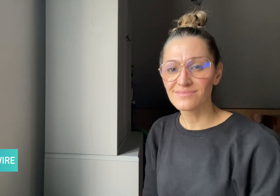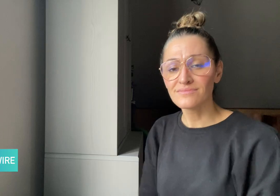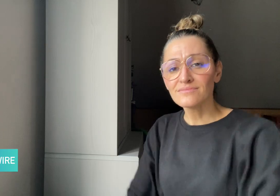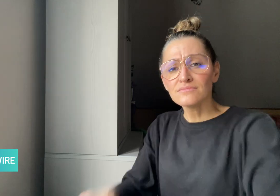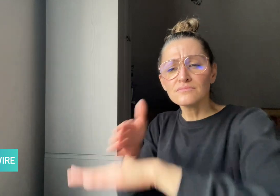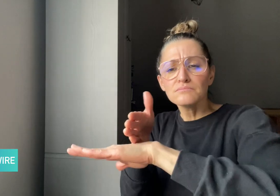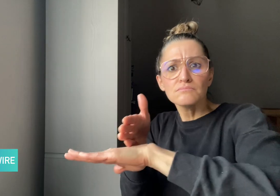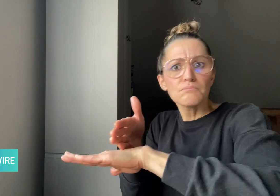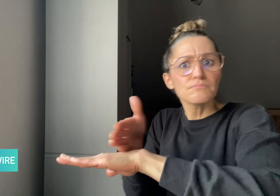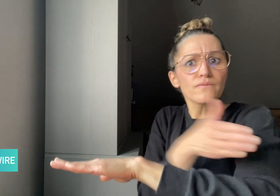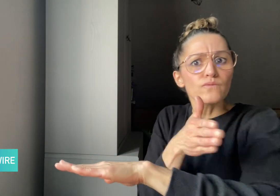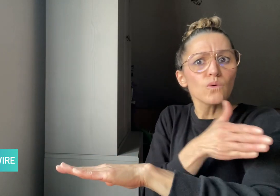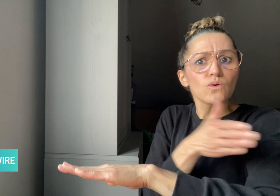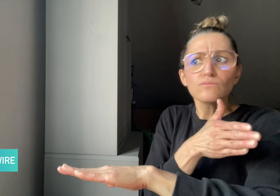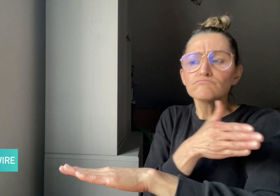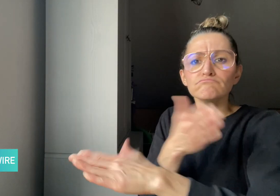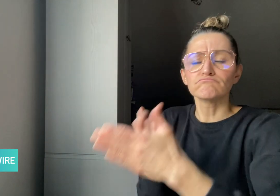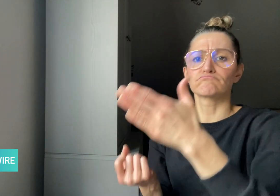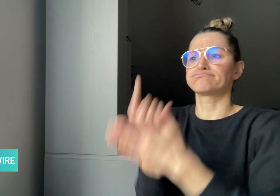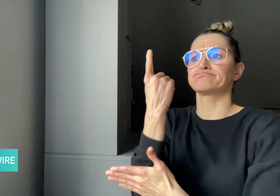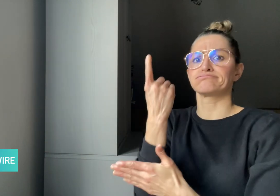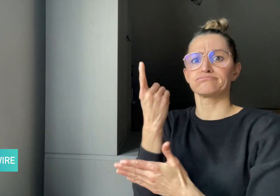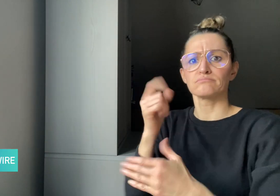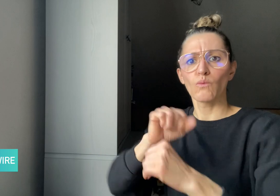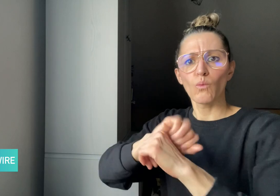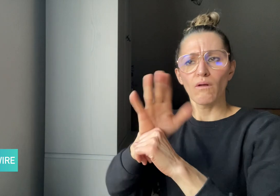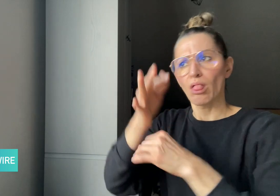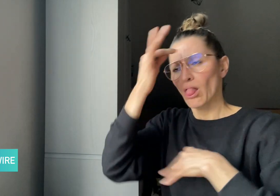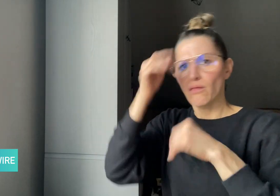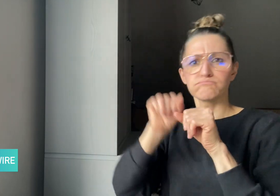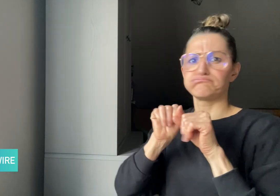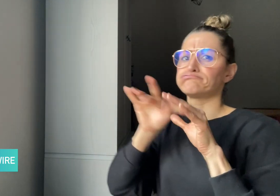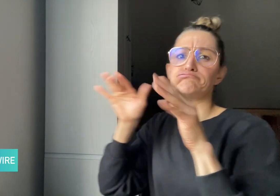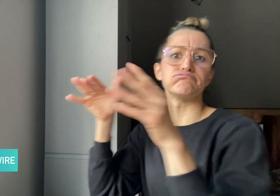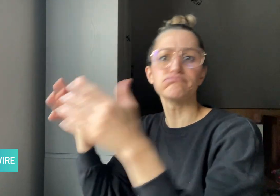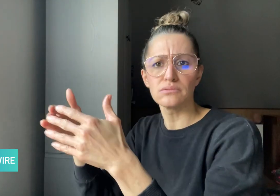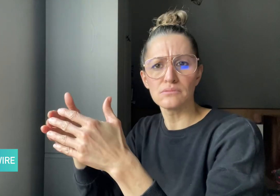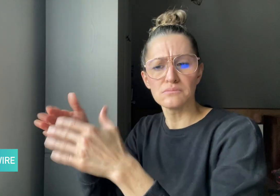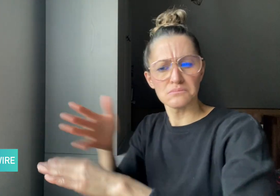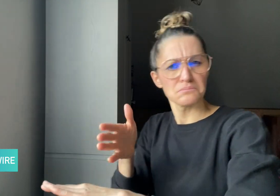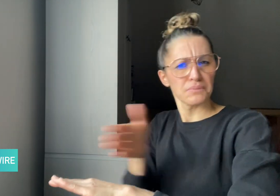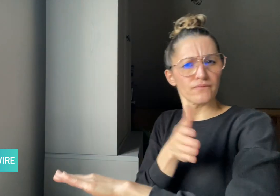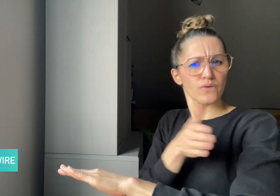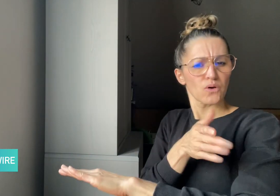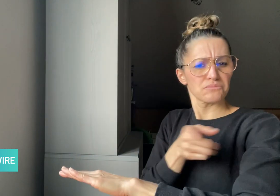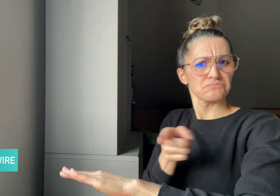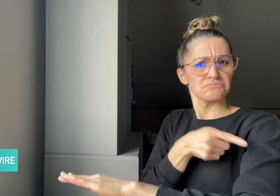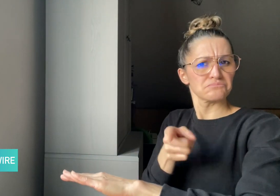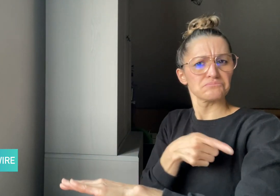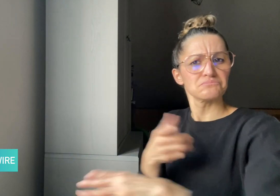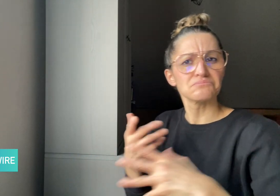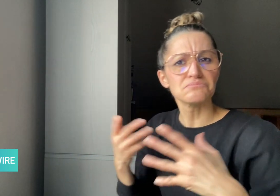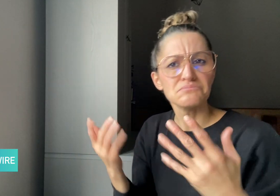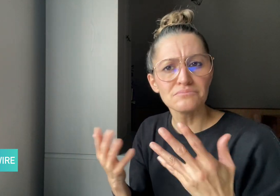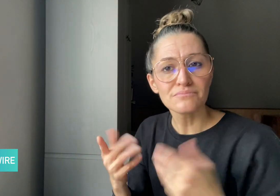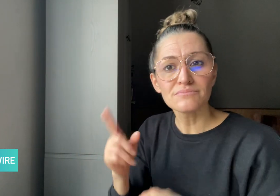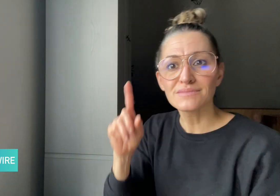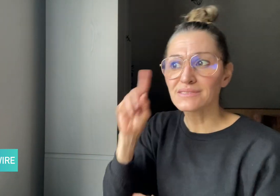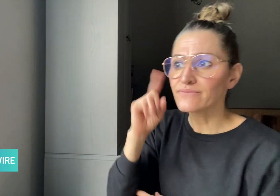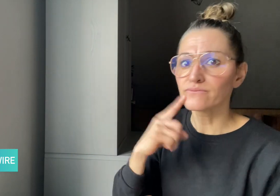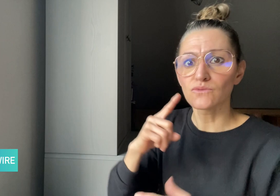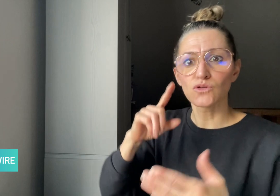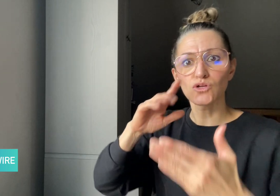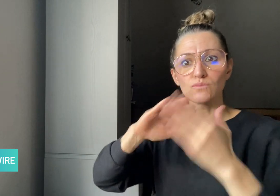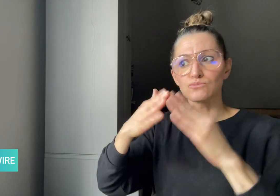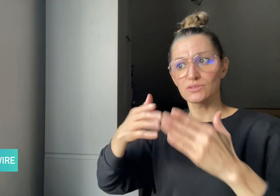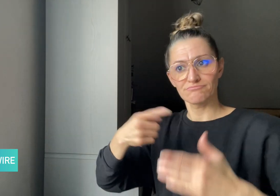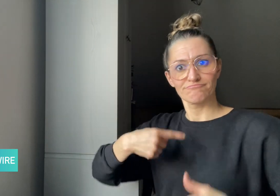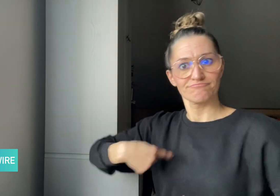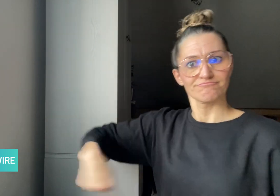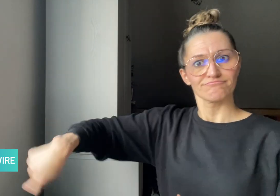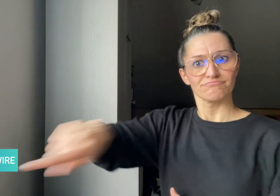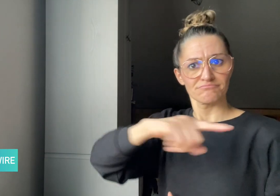Before the COVID-19 pandemic, the Deaf community already regularly